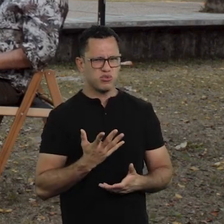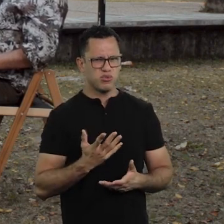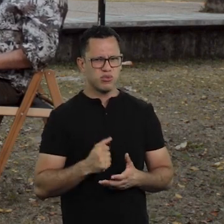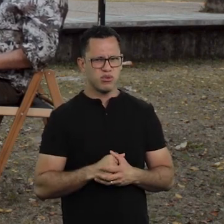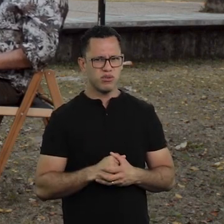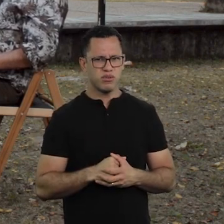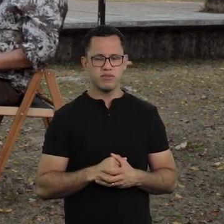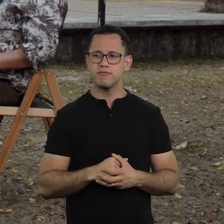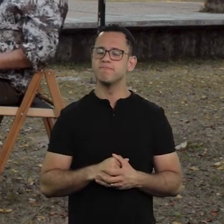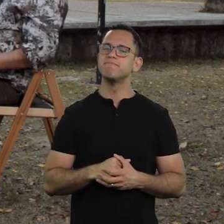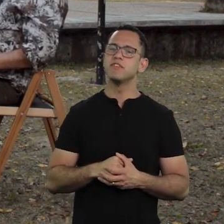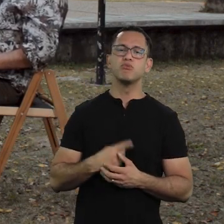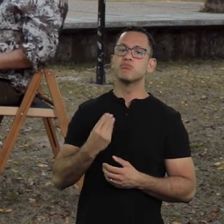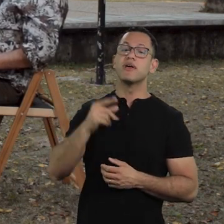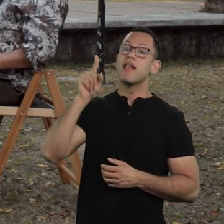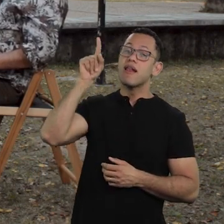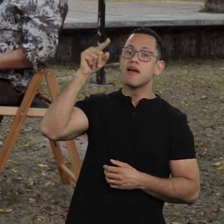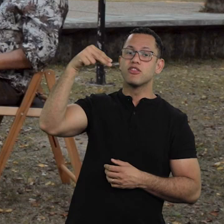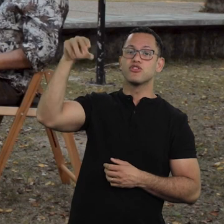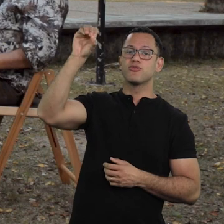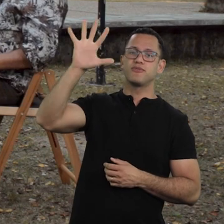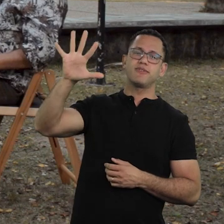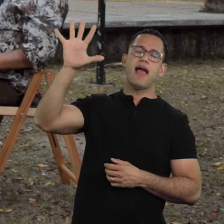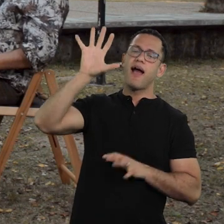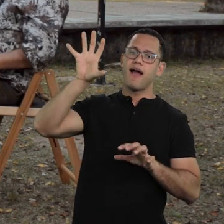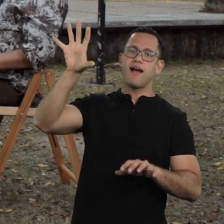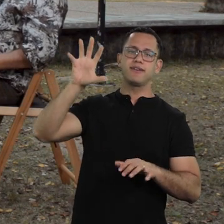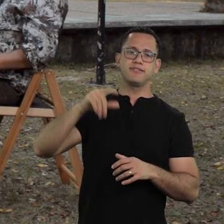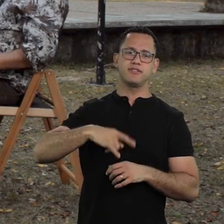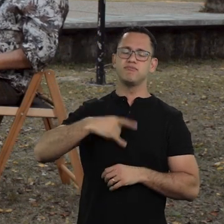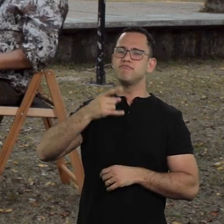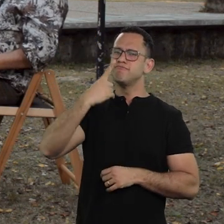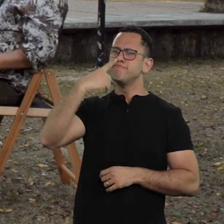That northeastern urinal. I know, oh my.